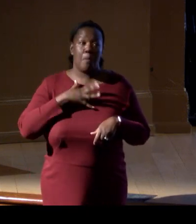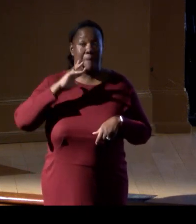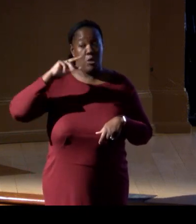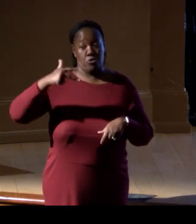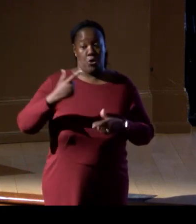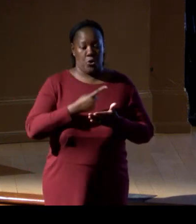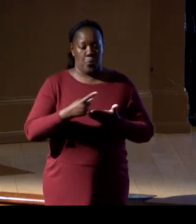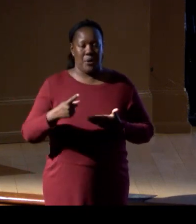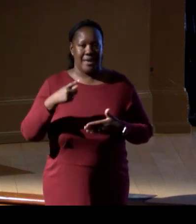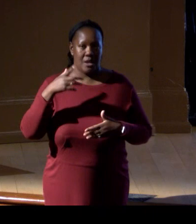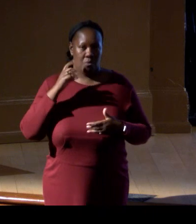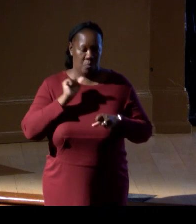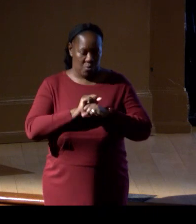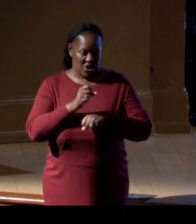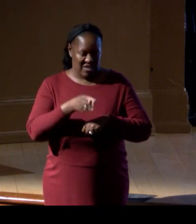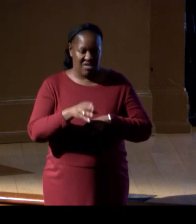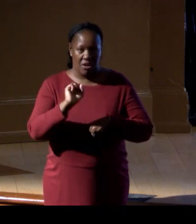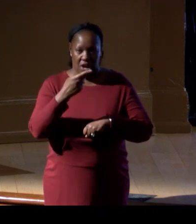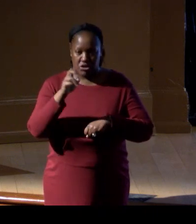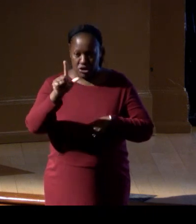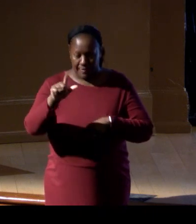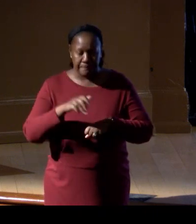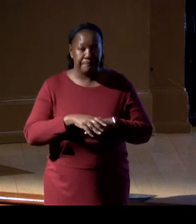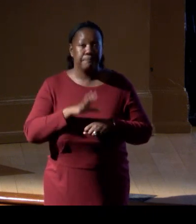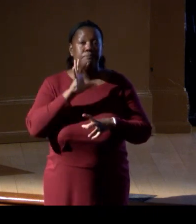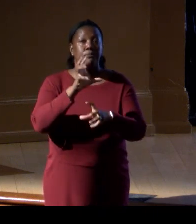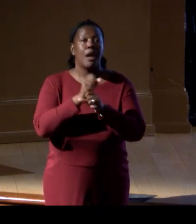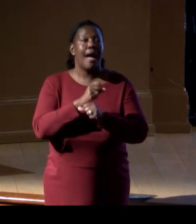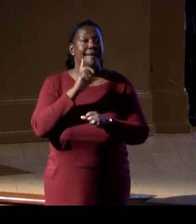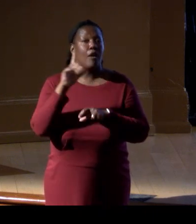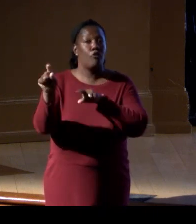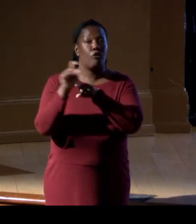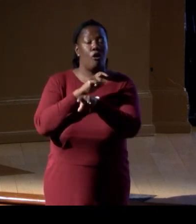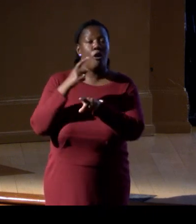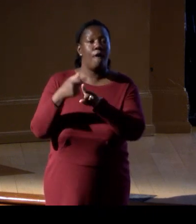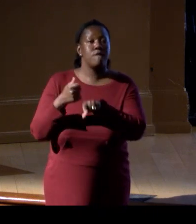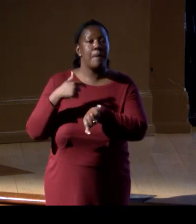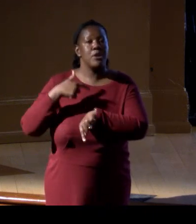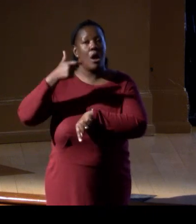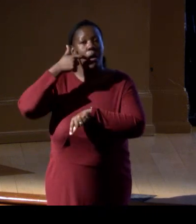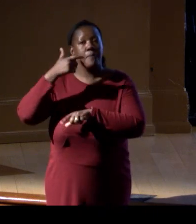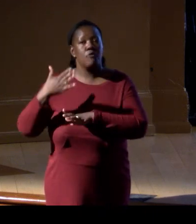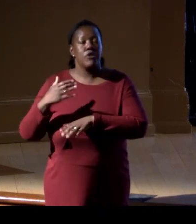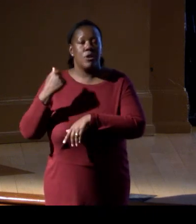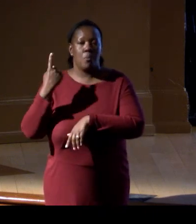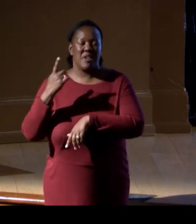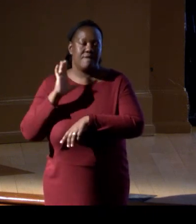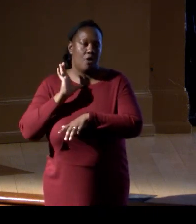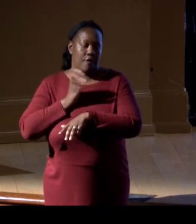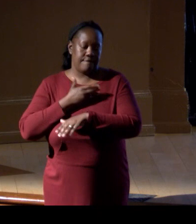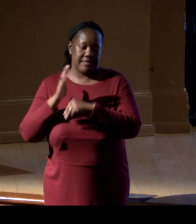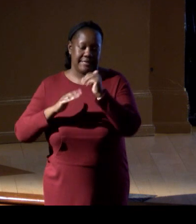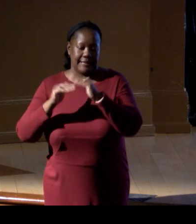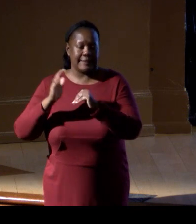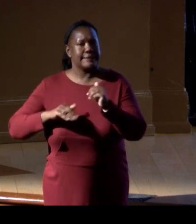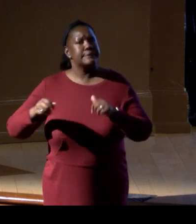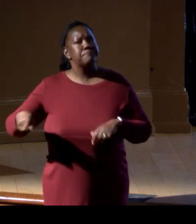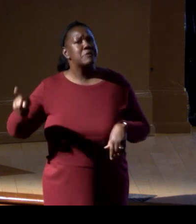I got a call from an operator at our Stones facility, and he was hearing some odd noises.